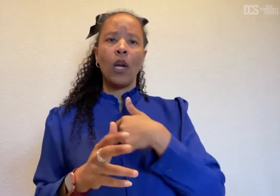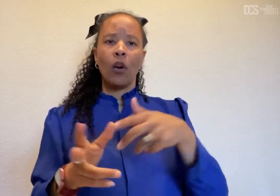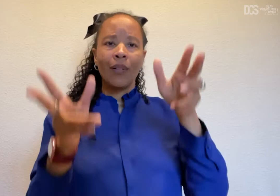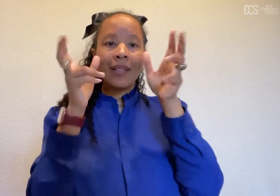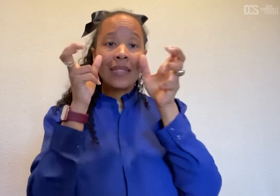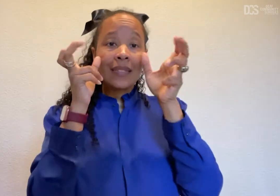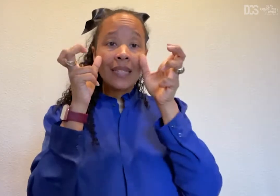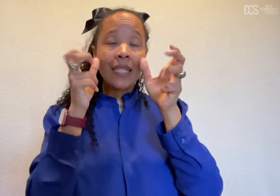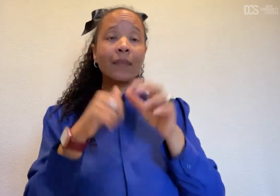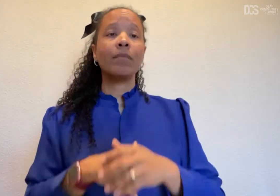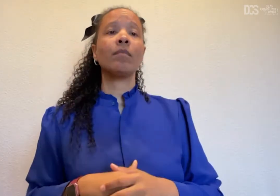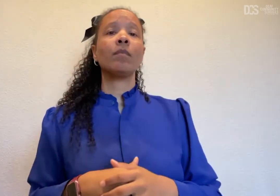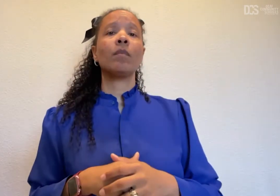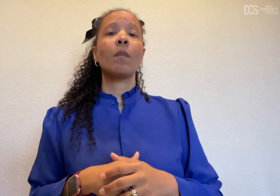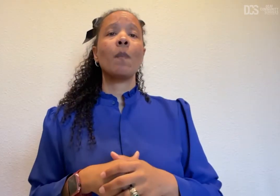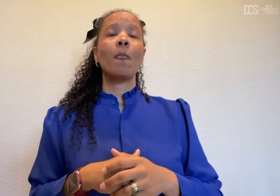listening to you regarding concerns.